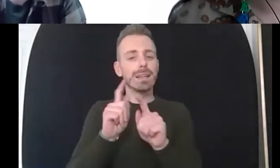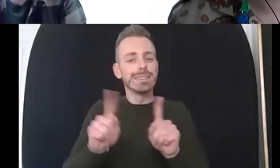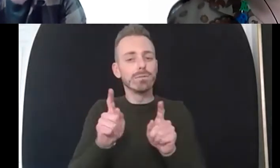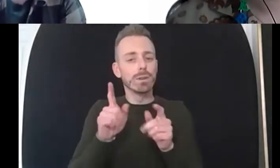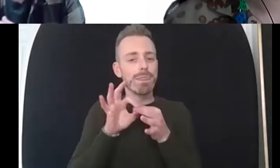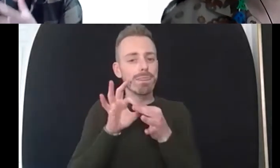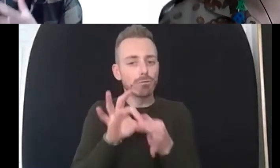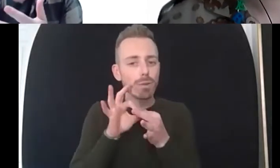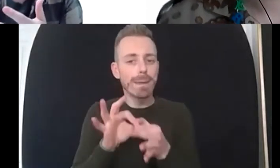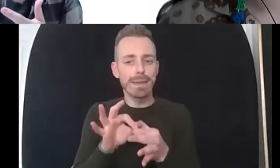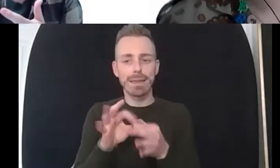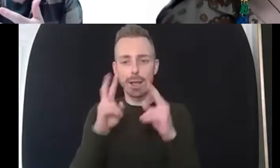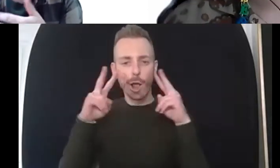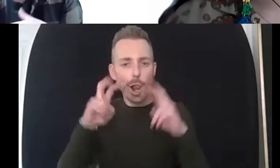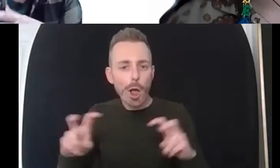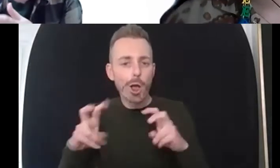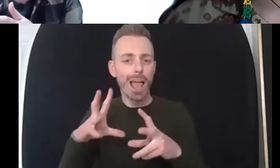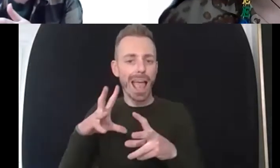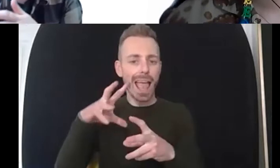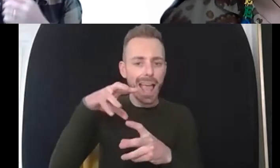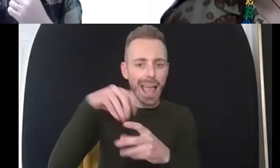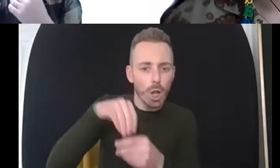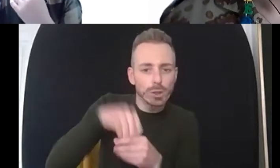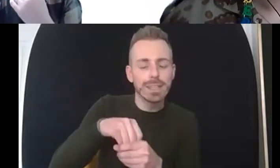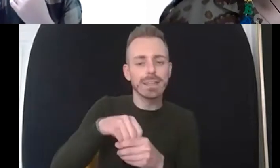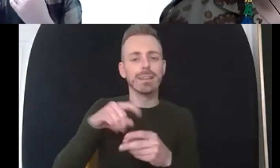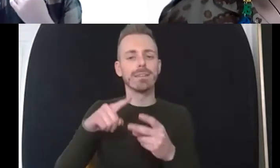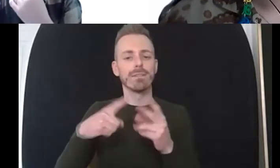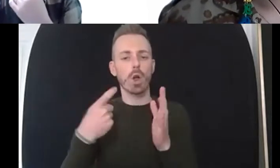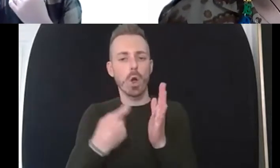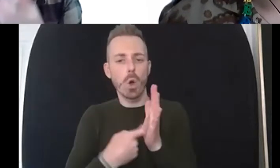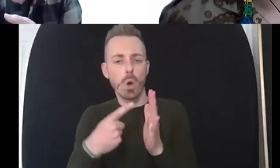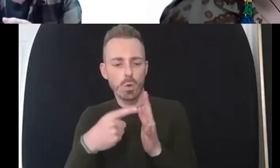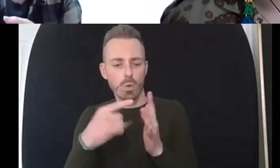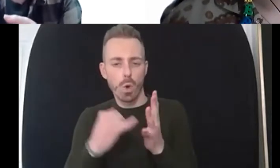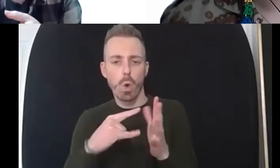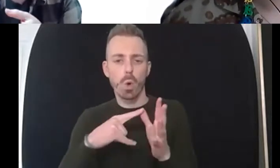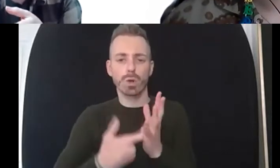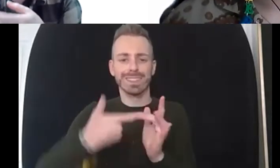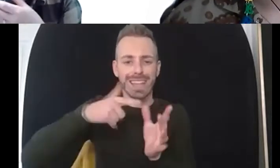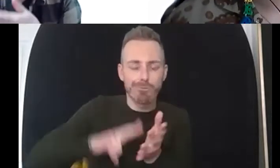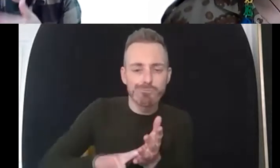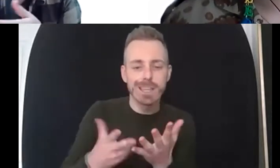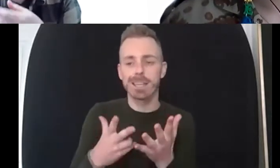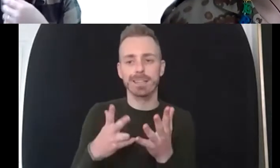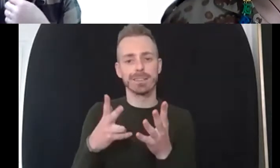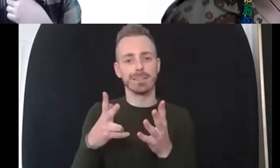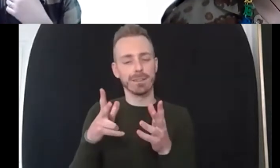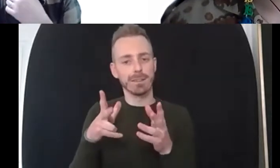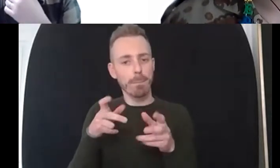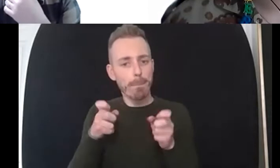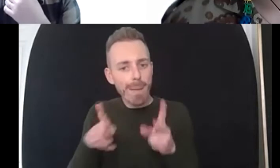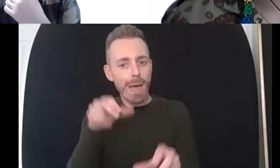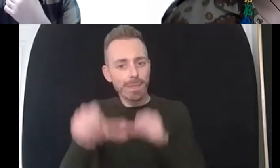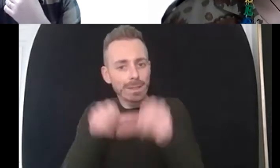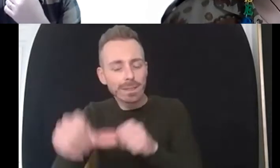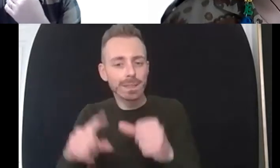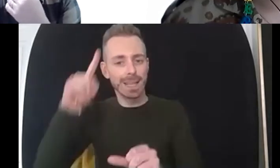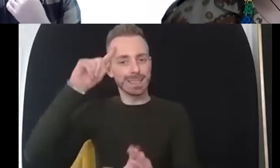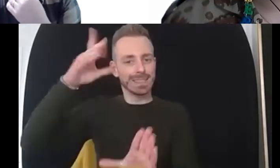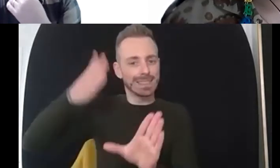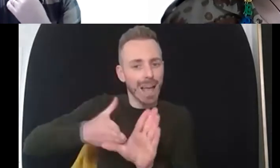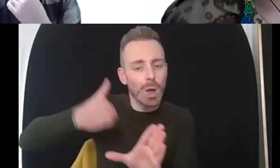rogerian principles of counselling psychodynamic therapy uh brief psychodynamic therapy um but also